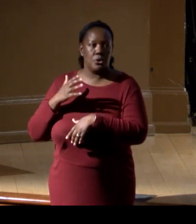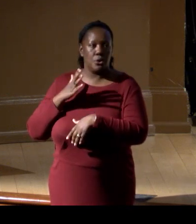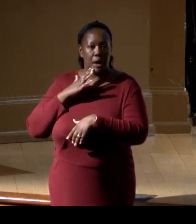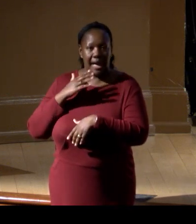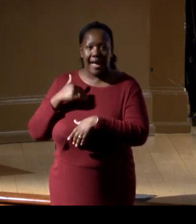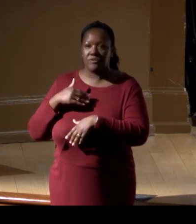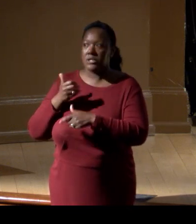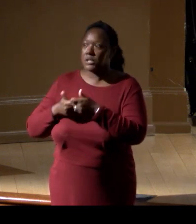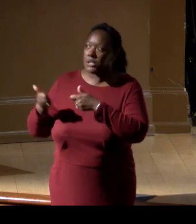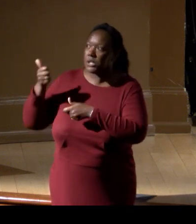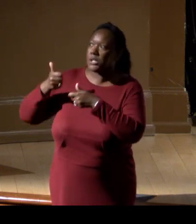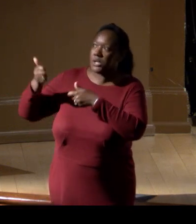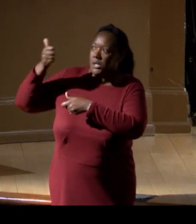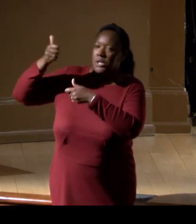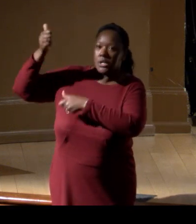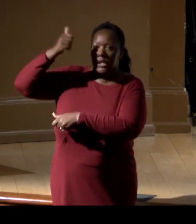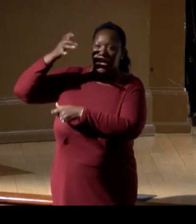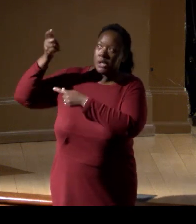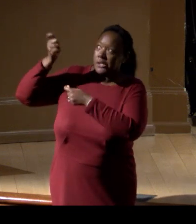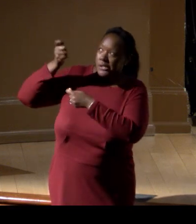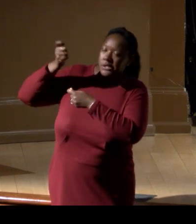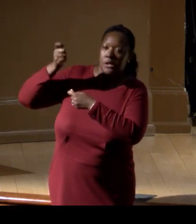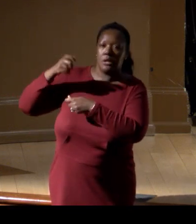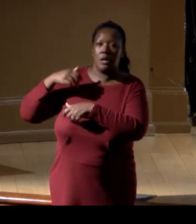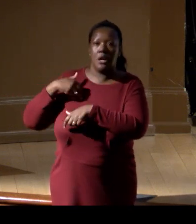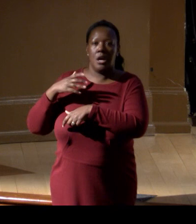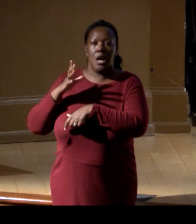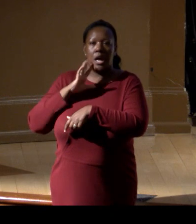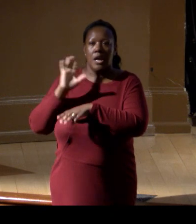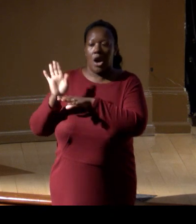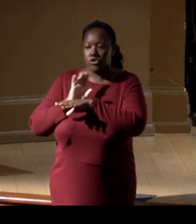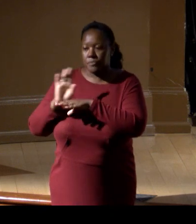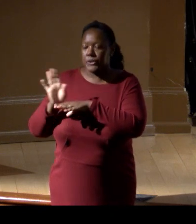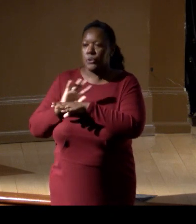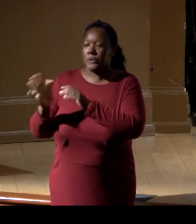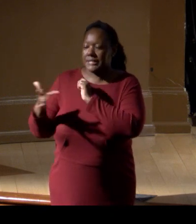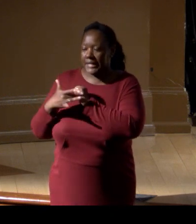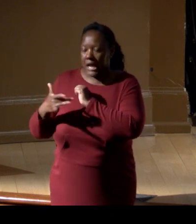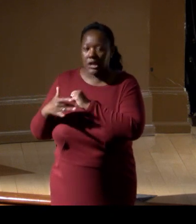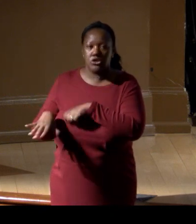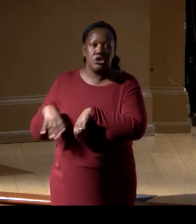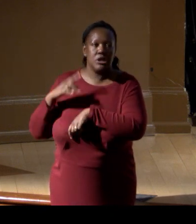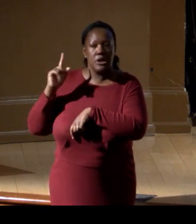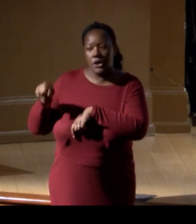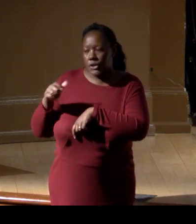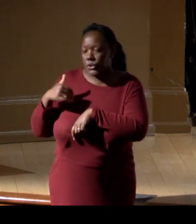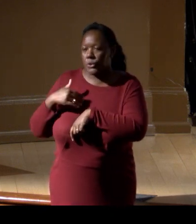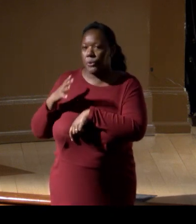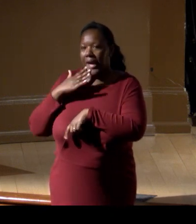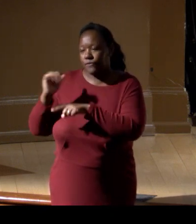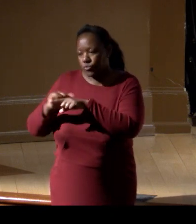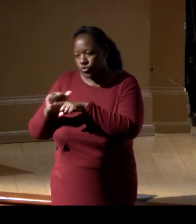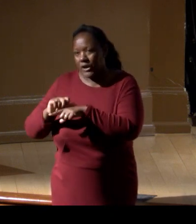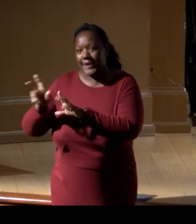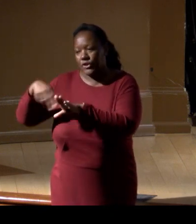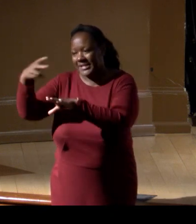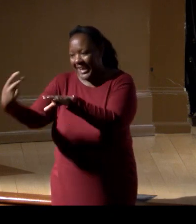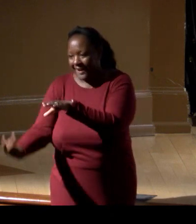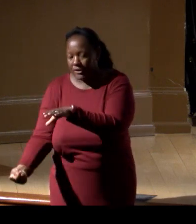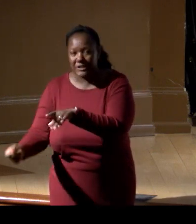If you're in early R&D entrepreneurial technology, you have different drivers. But what we don't, and if you're government,